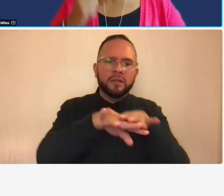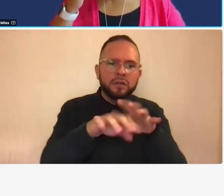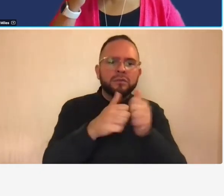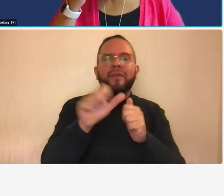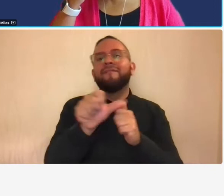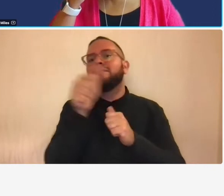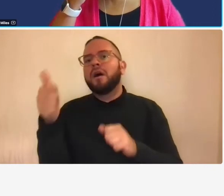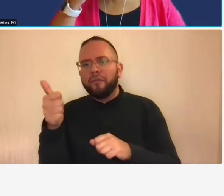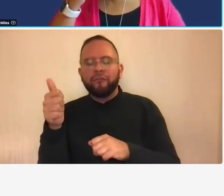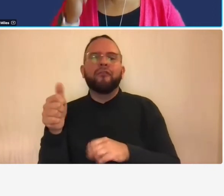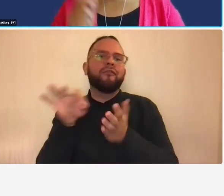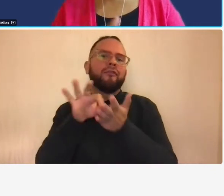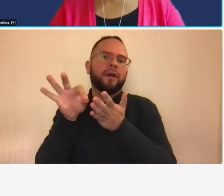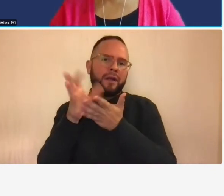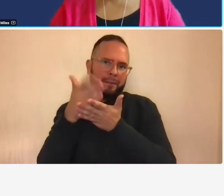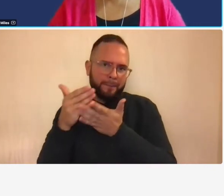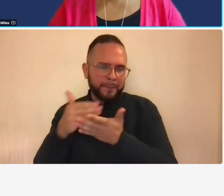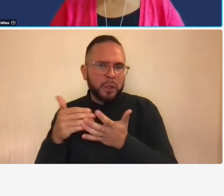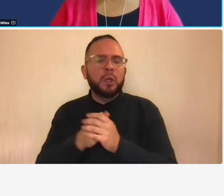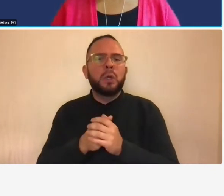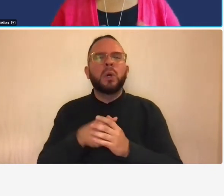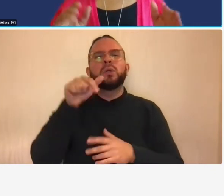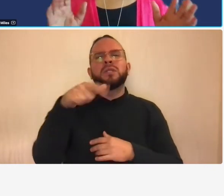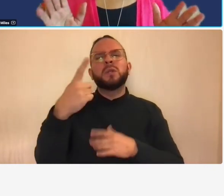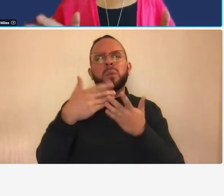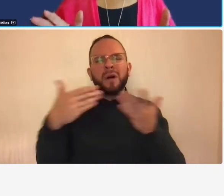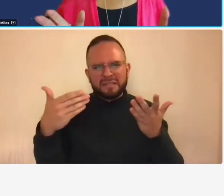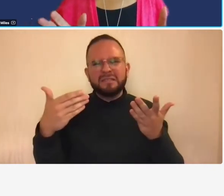components so this is one of those things that is like the gold standard